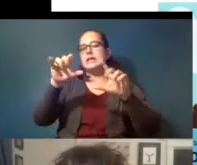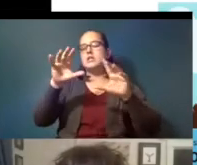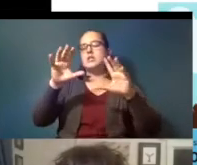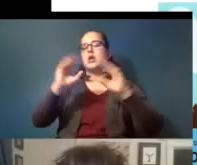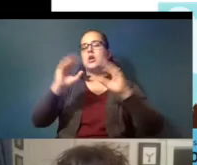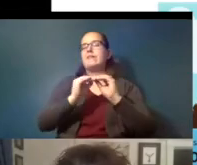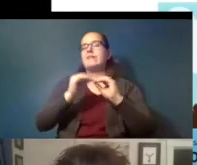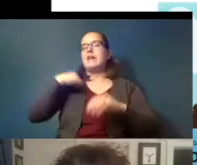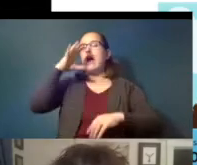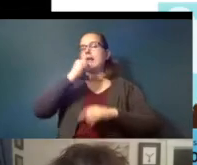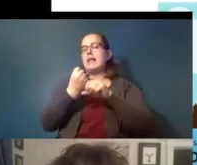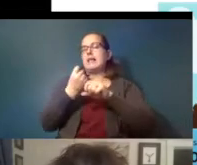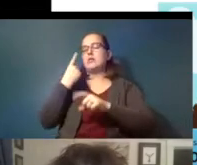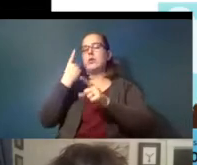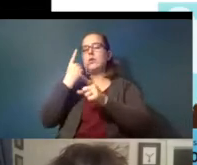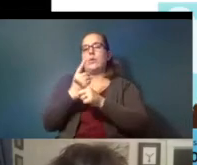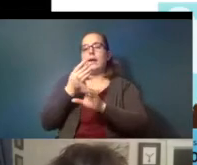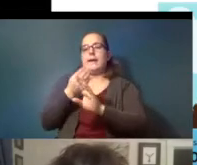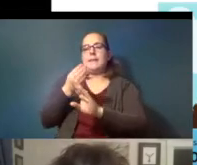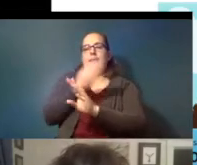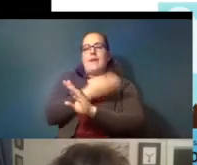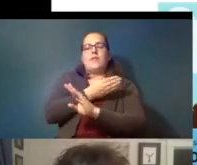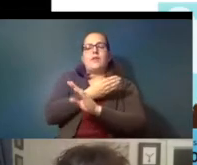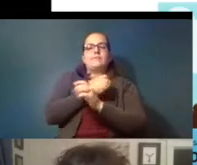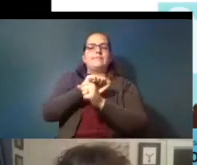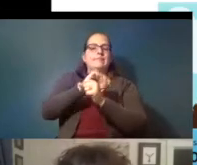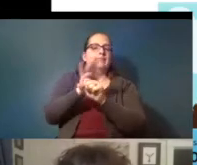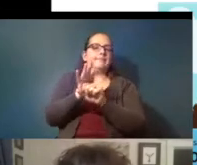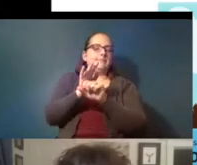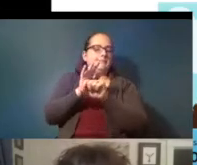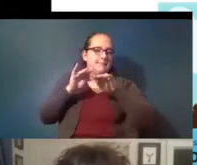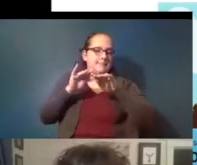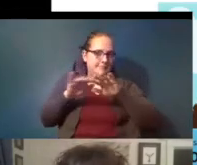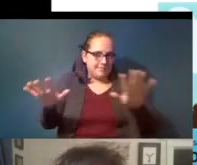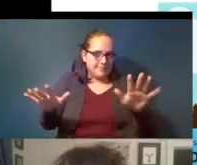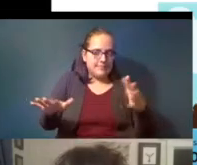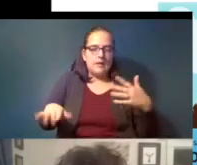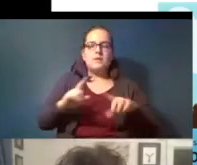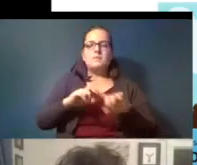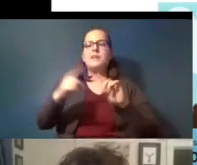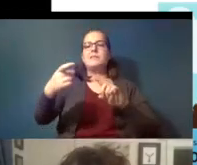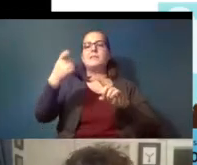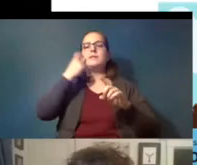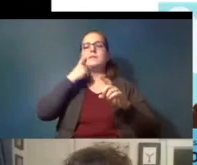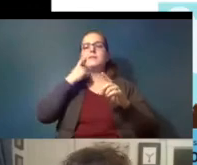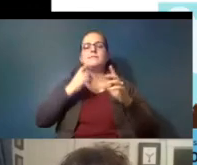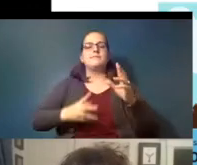year right before right before the pandemic but um someone had cut strips of different plastic types